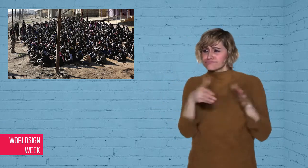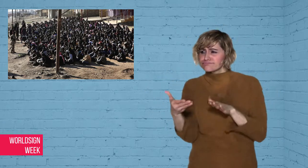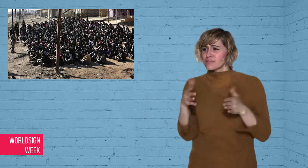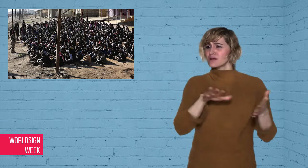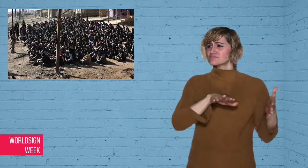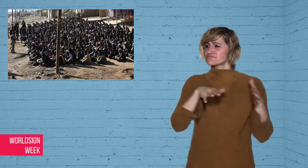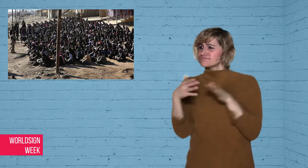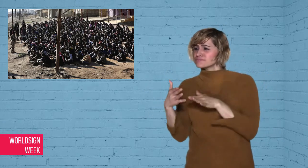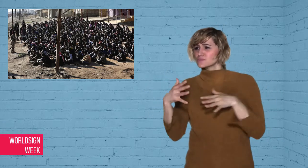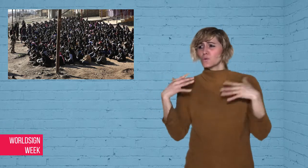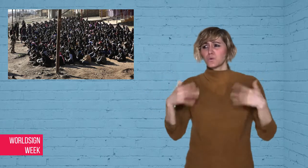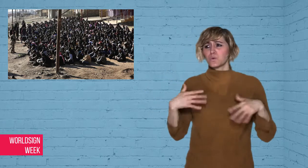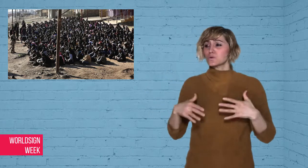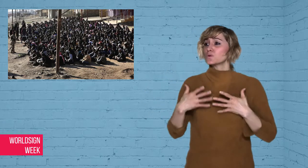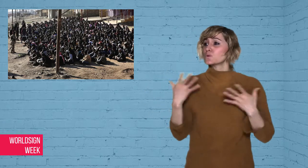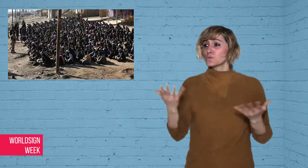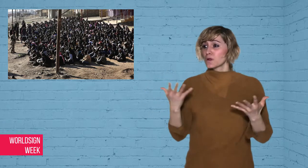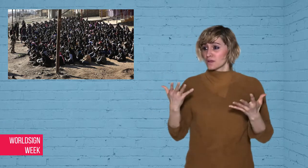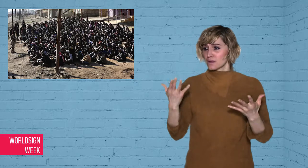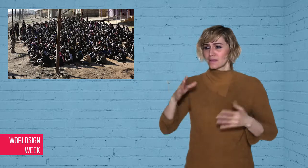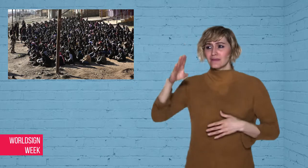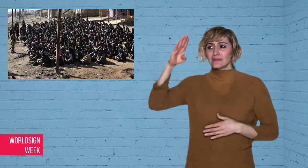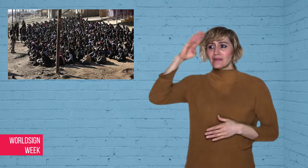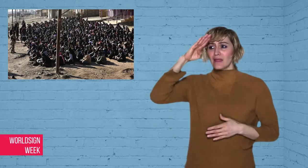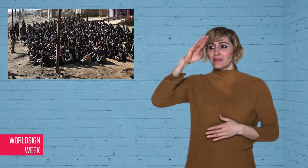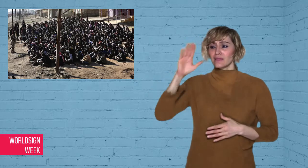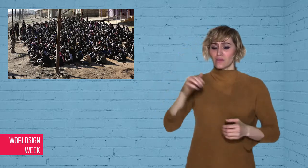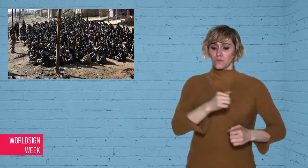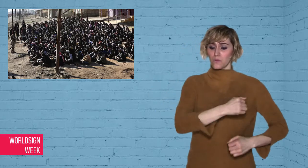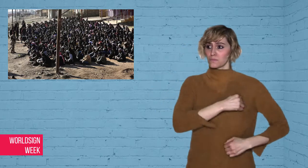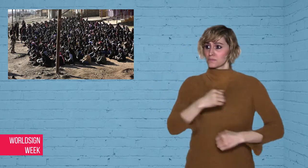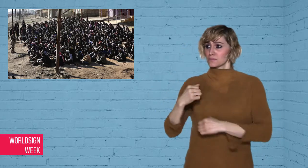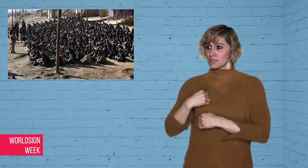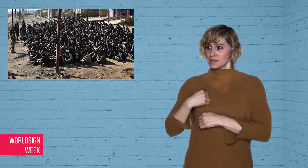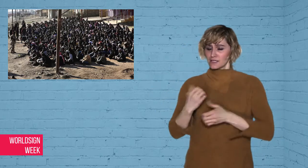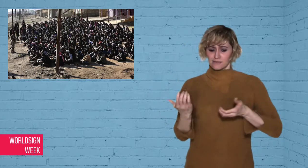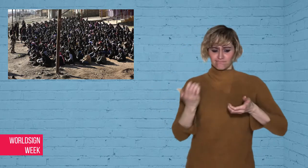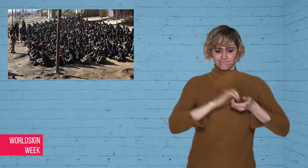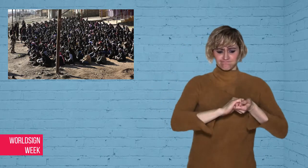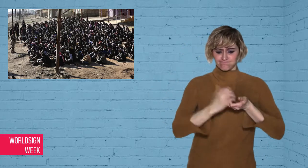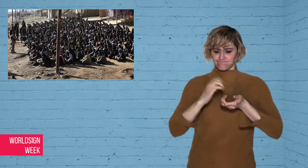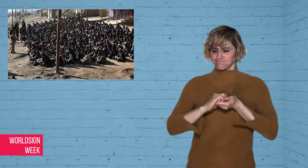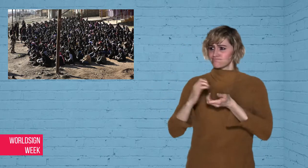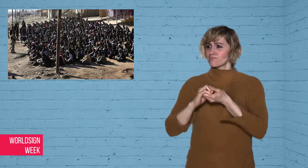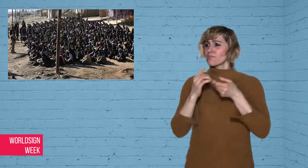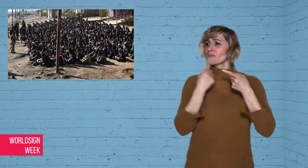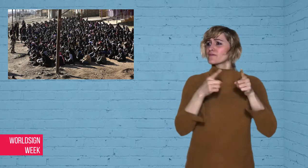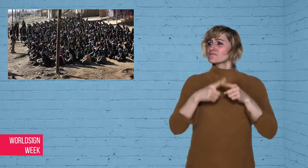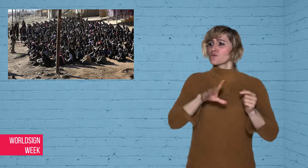forces and their allies are a step